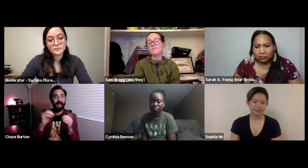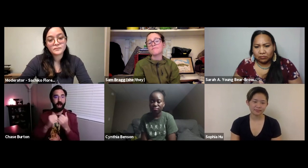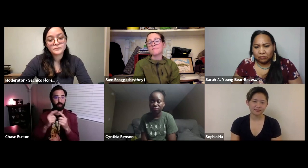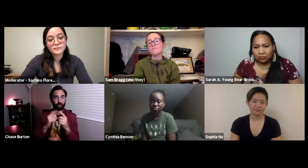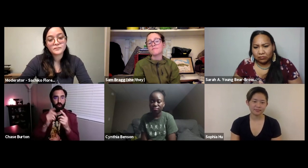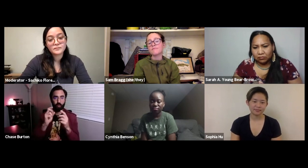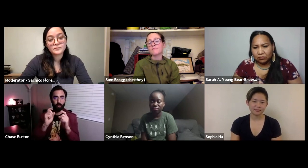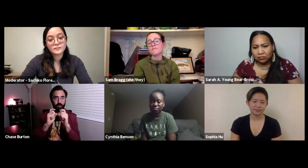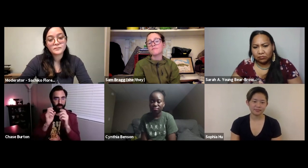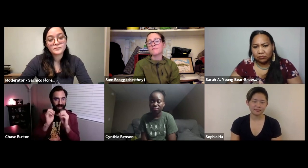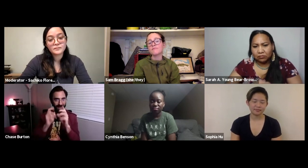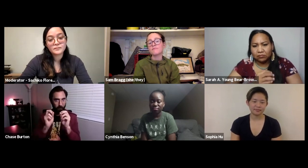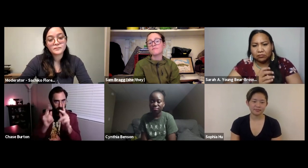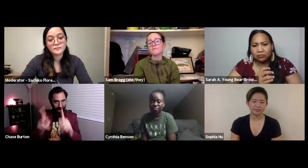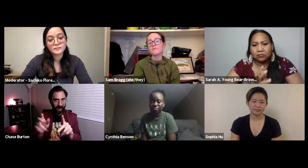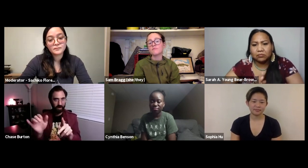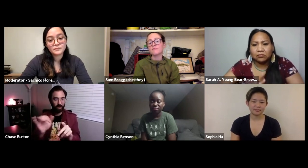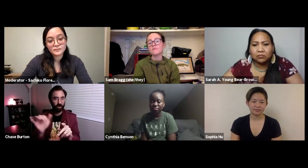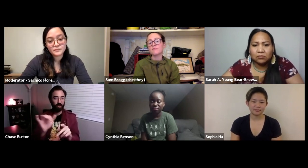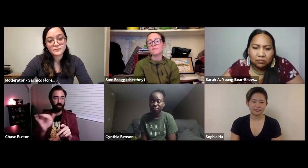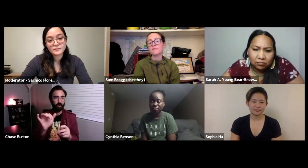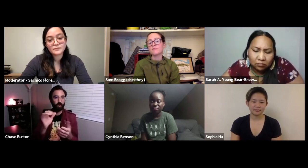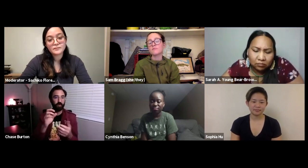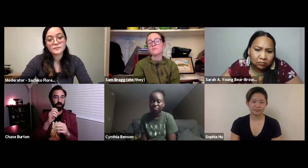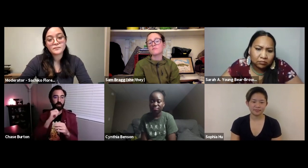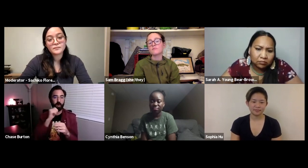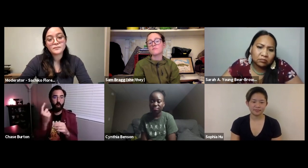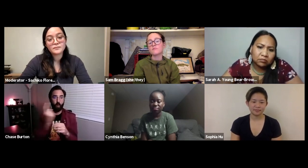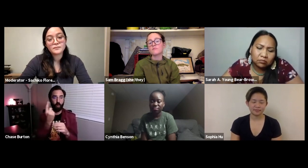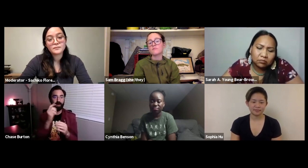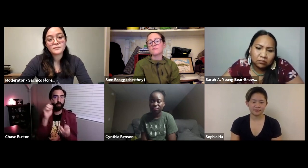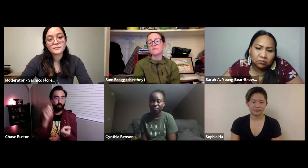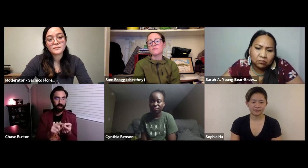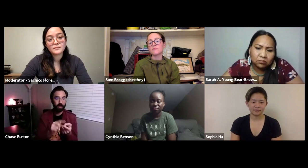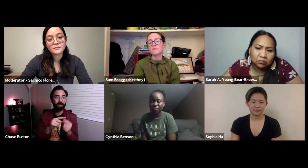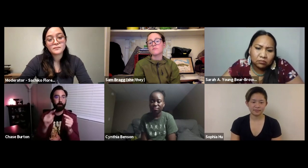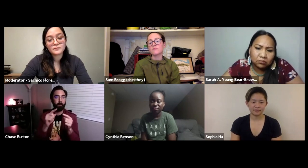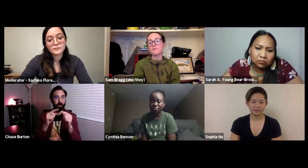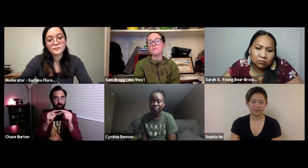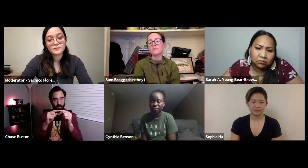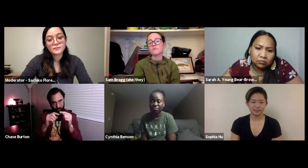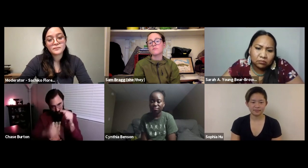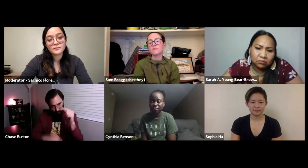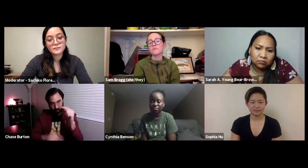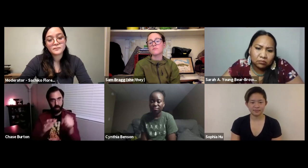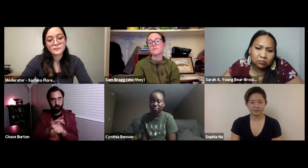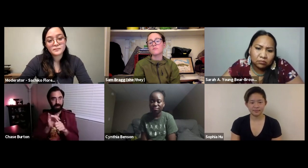always tried to lessen my carbon footprint and know that it's okay that we can't. I can't